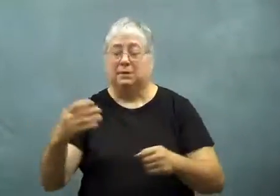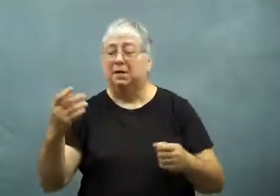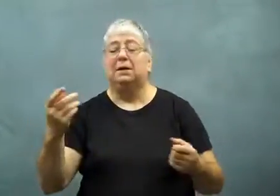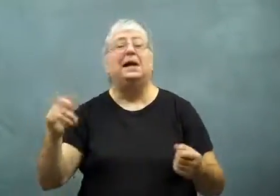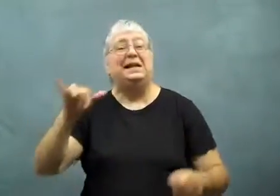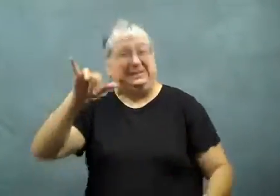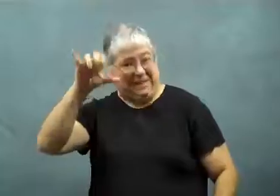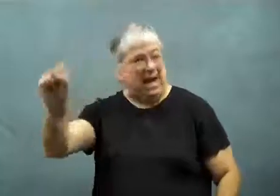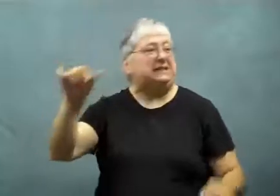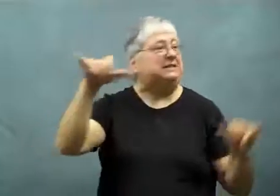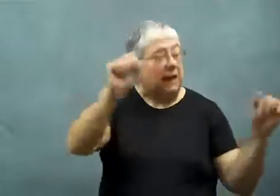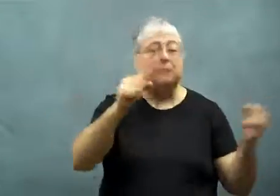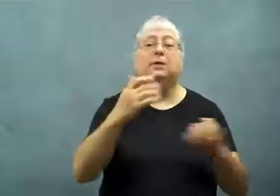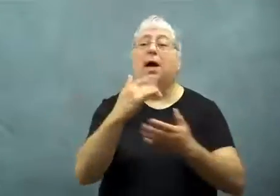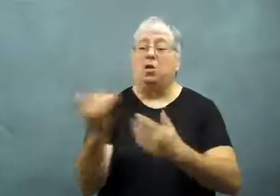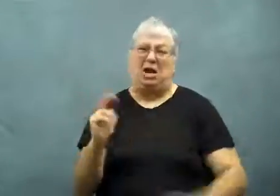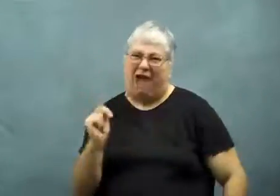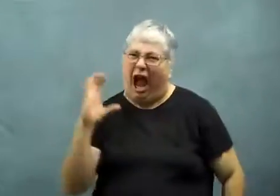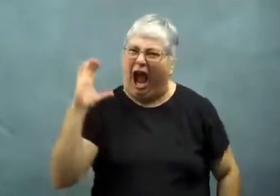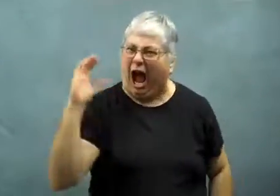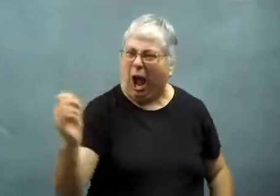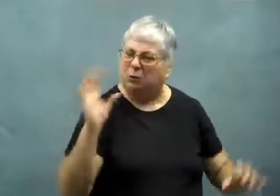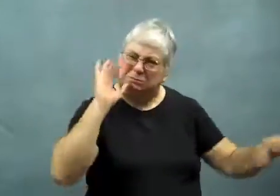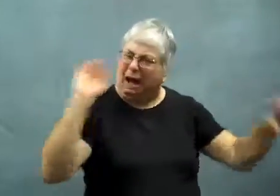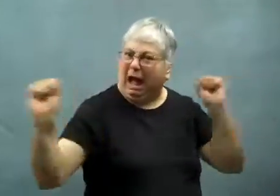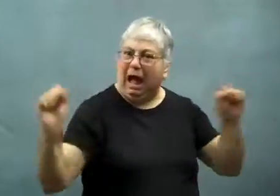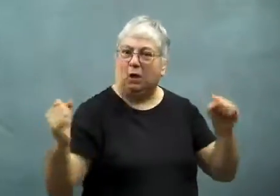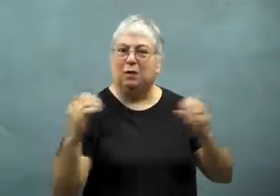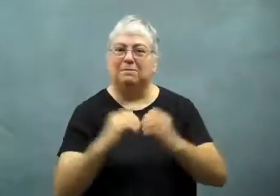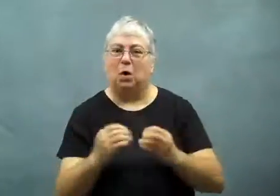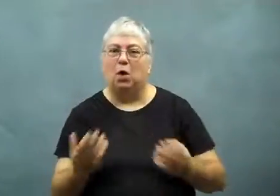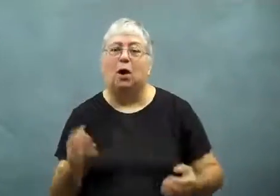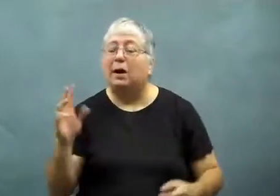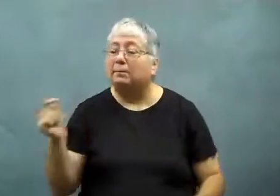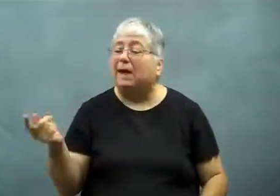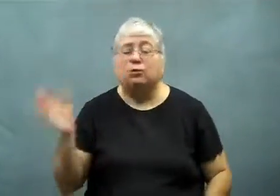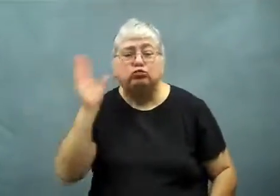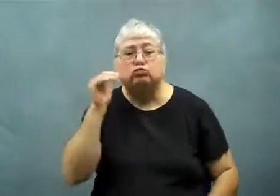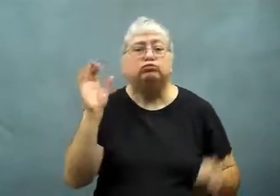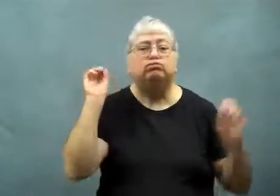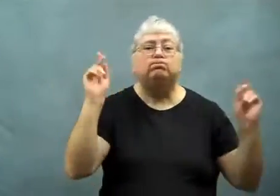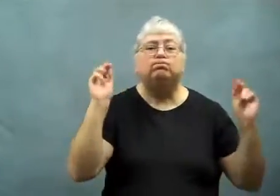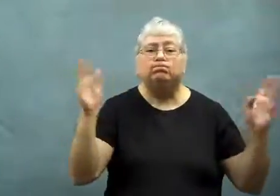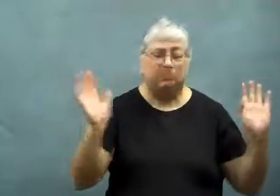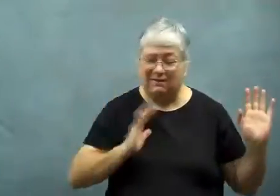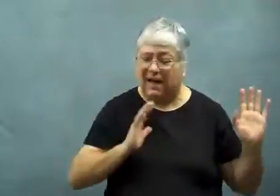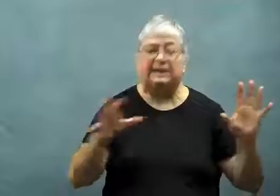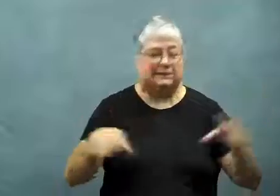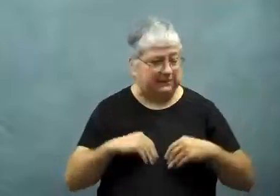The no votes were much louder than the yes votes.